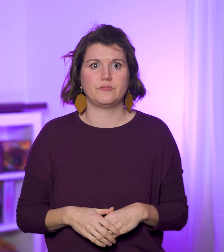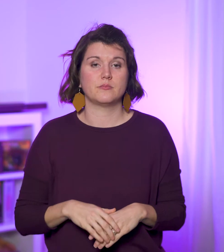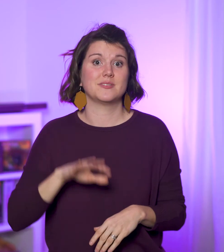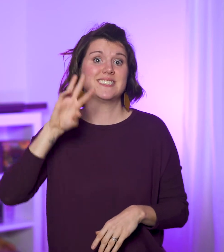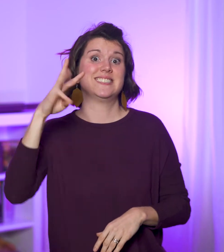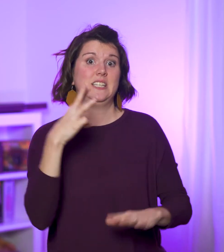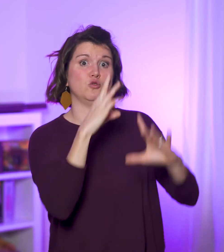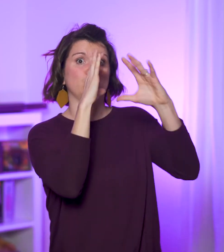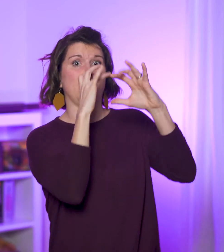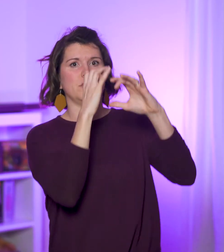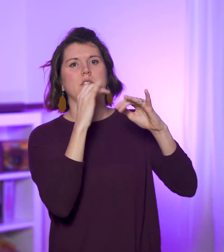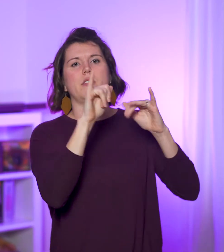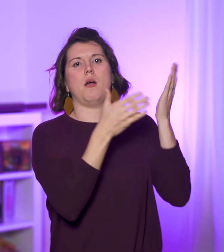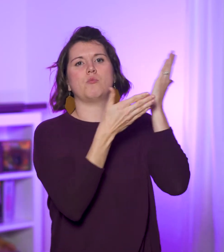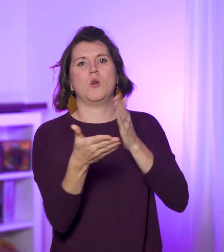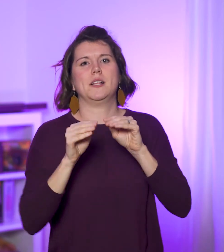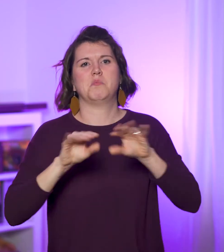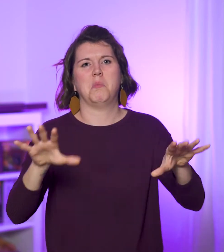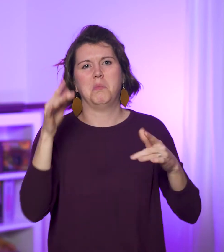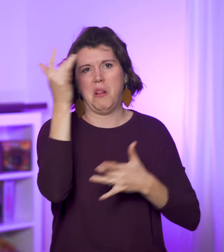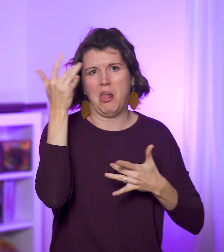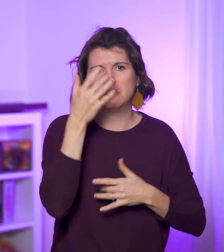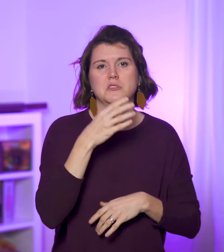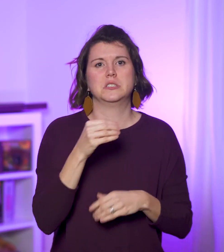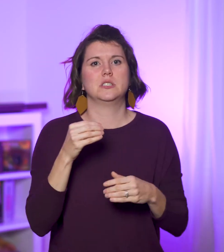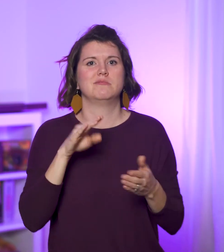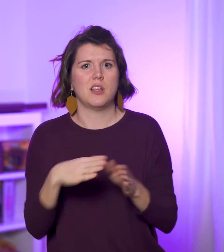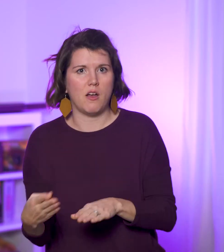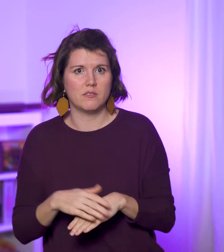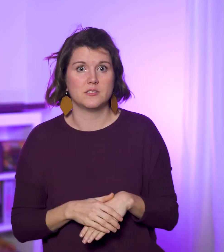The sixth trumpet brings a plague and more death,